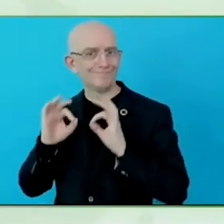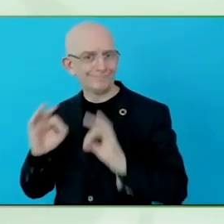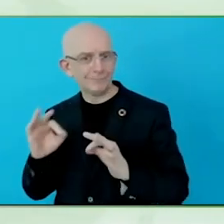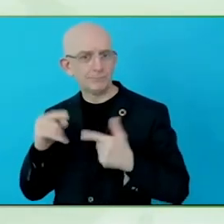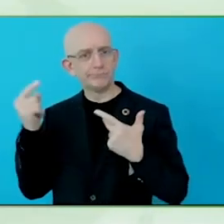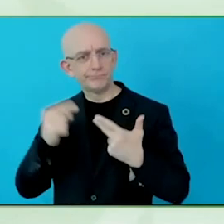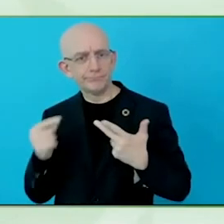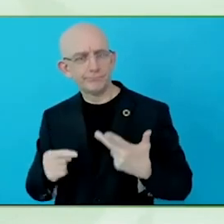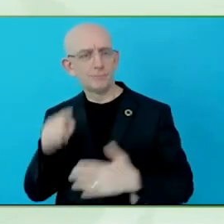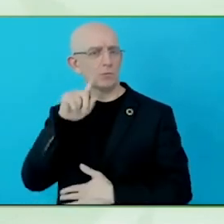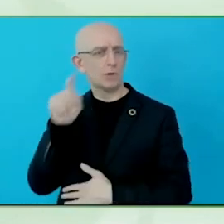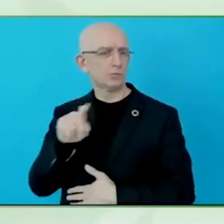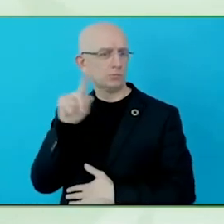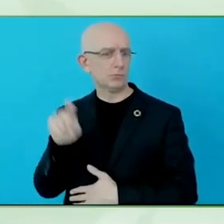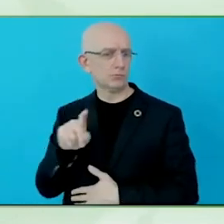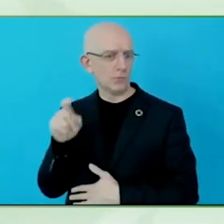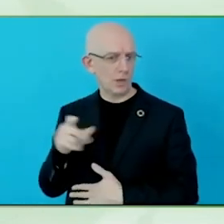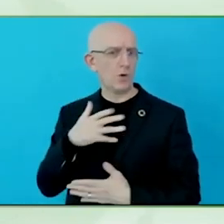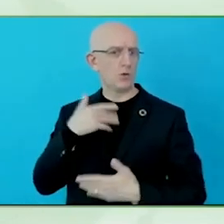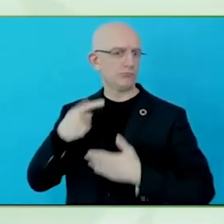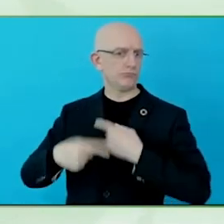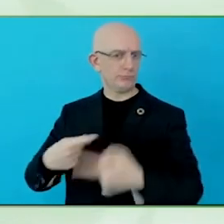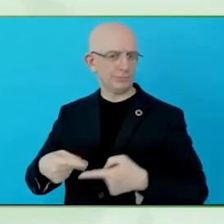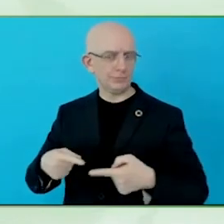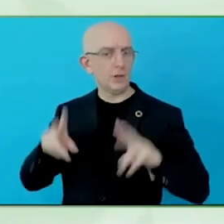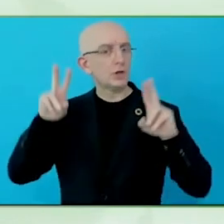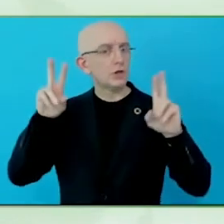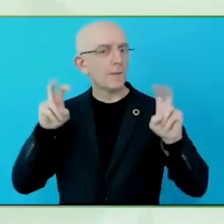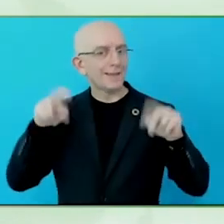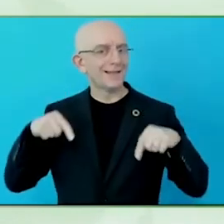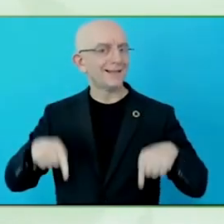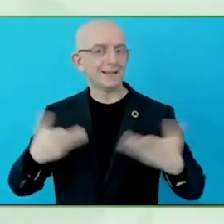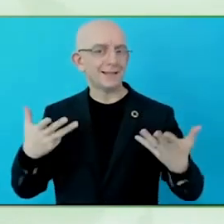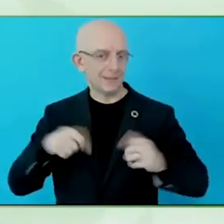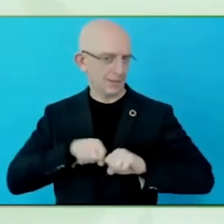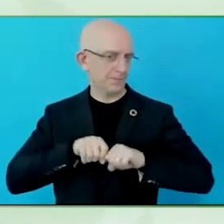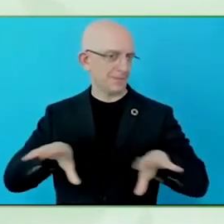and your work at UNESCO has covered a really interesting range of